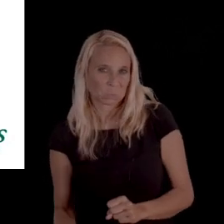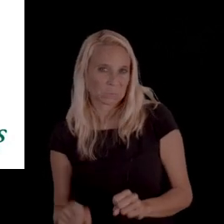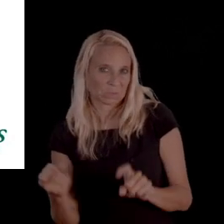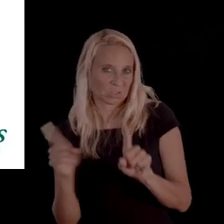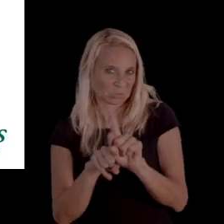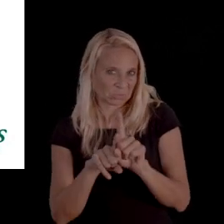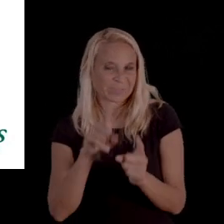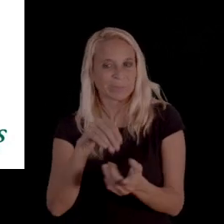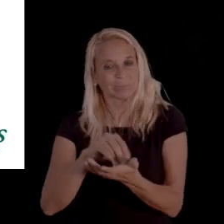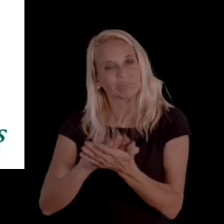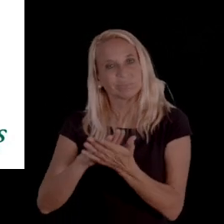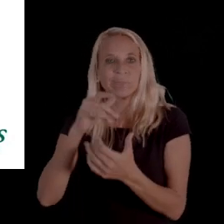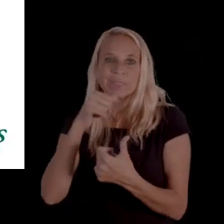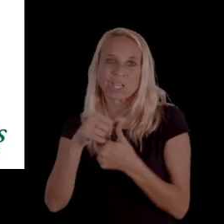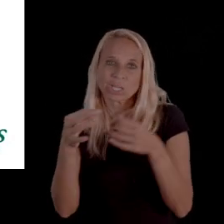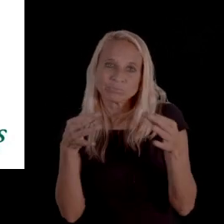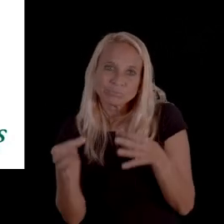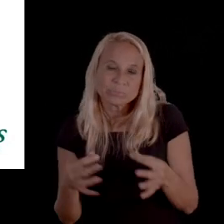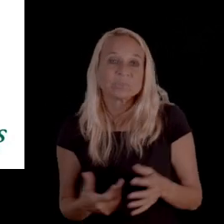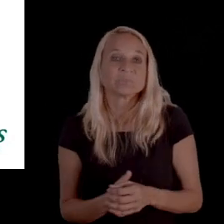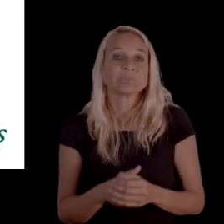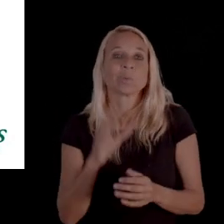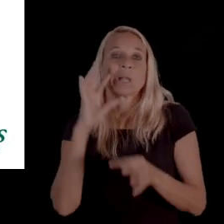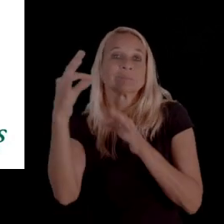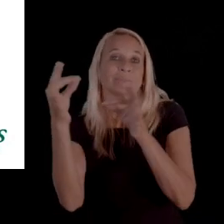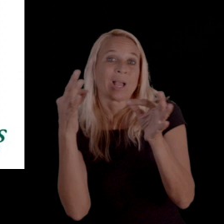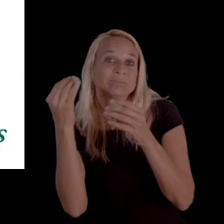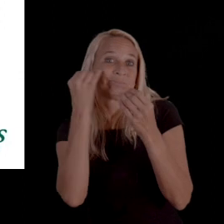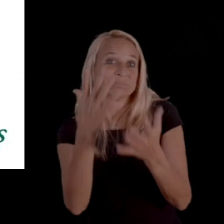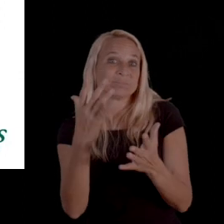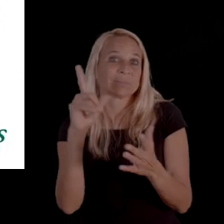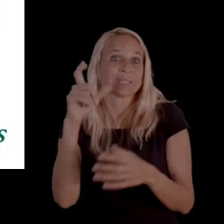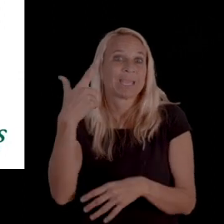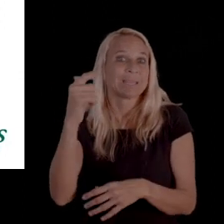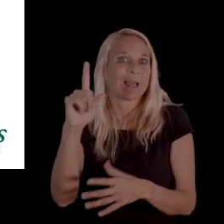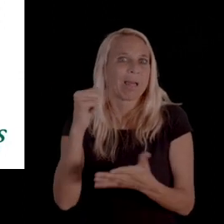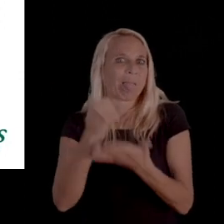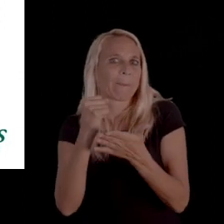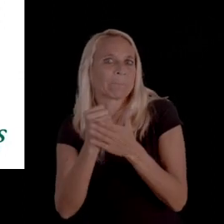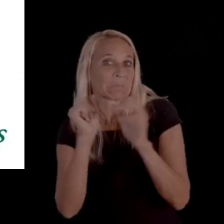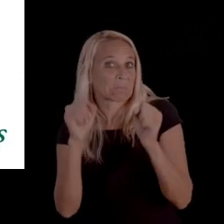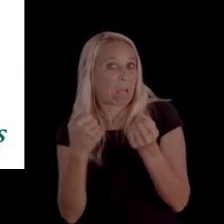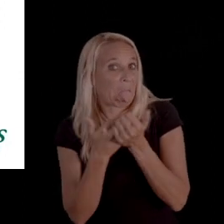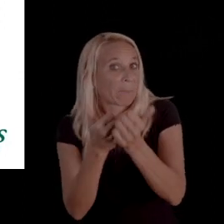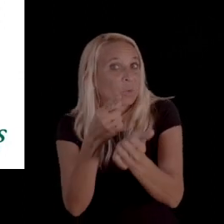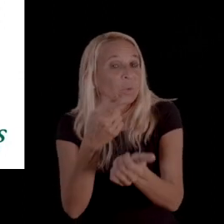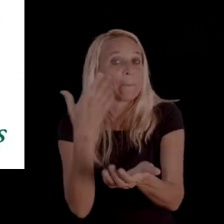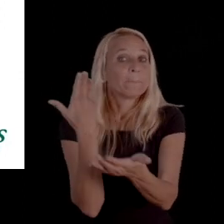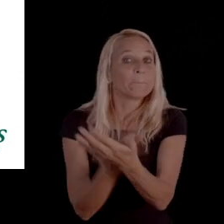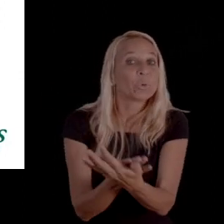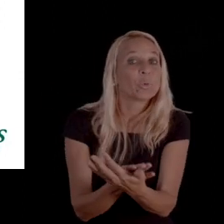it'll mention that in the letter. And it'll also explain or provide legal aids in your area